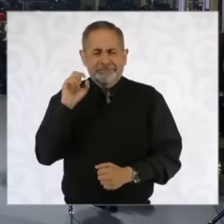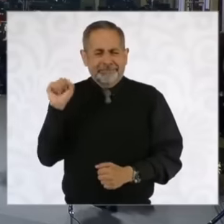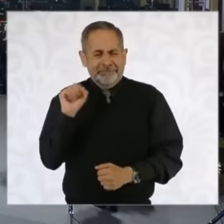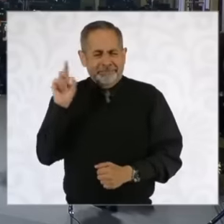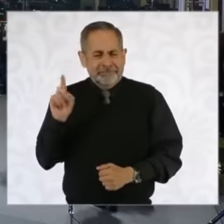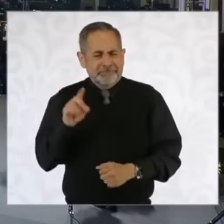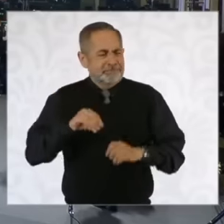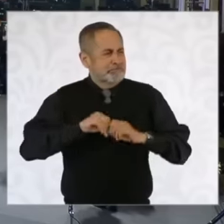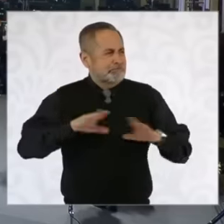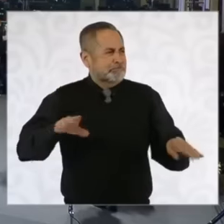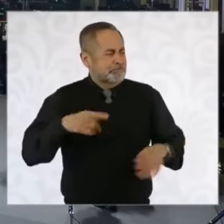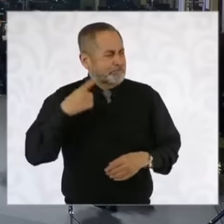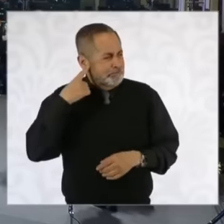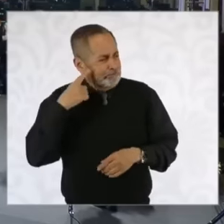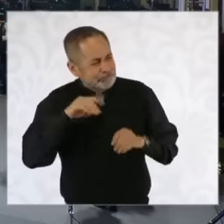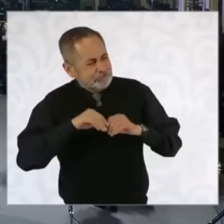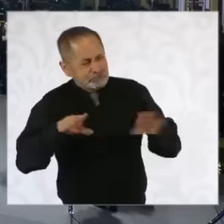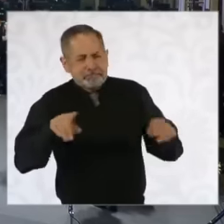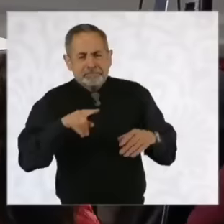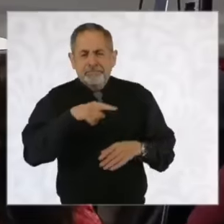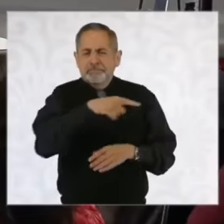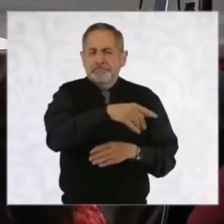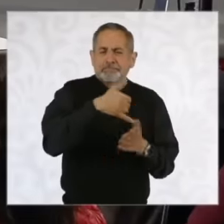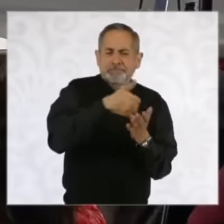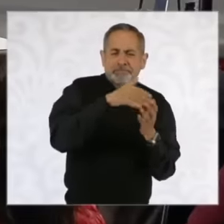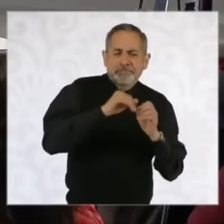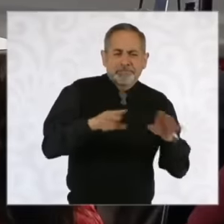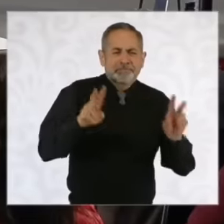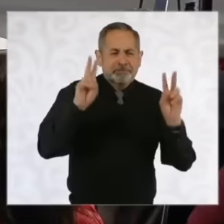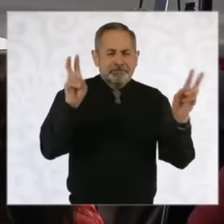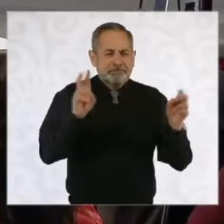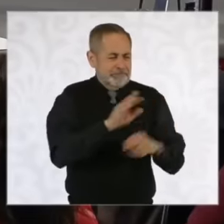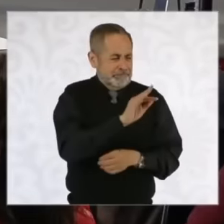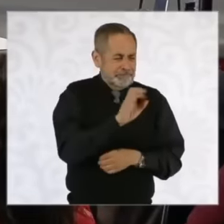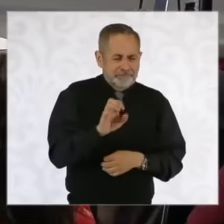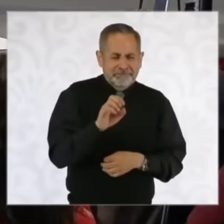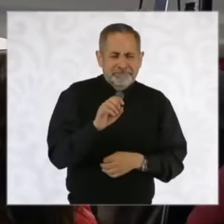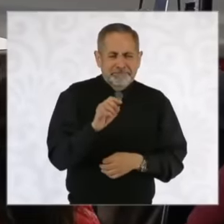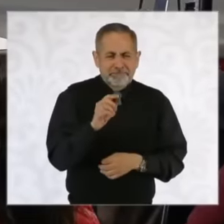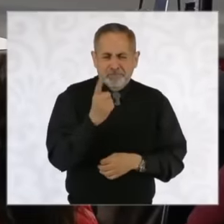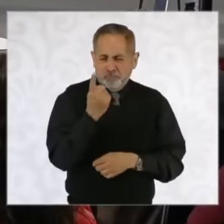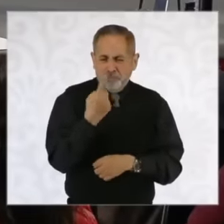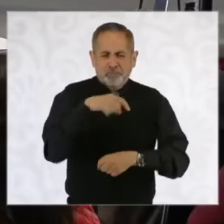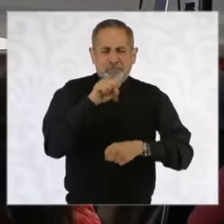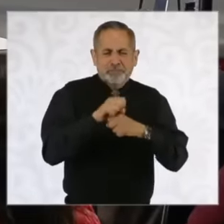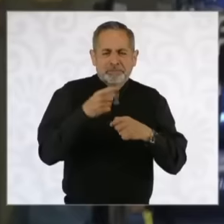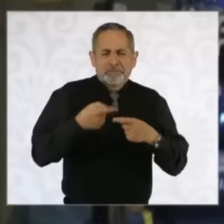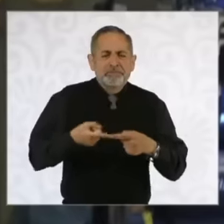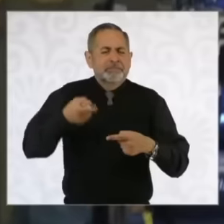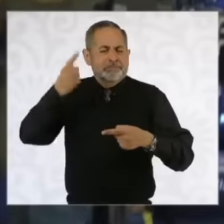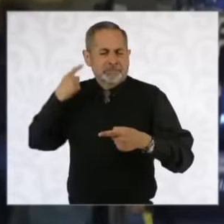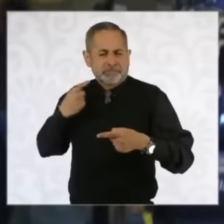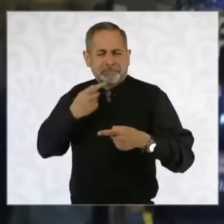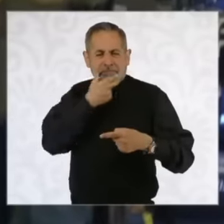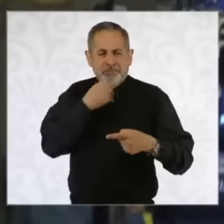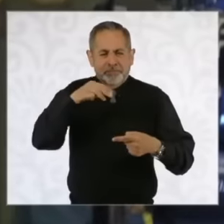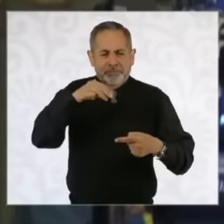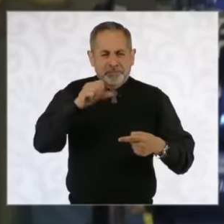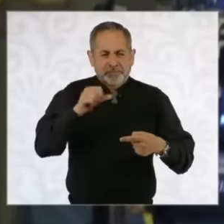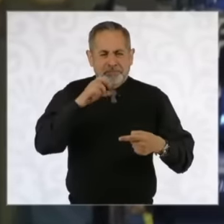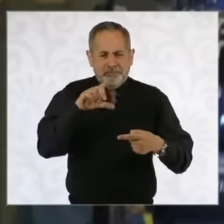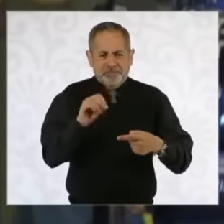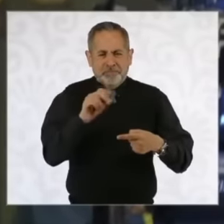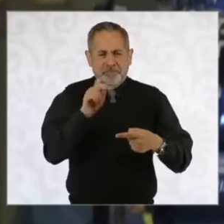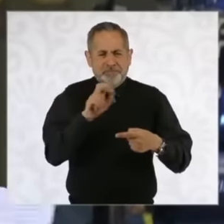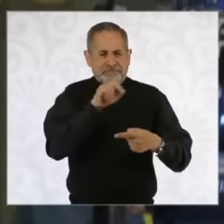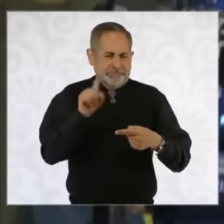an editorial from Faith, a week after the murder of Marcelo Pérez in Chiapas and well, there have